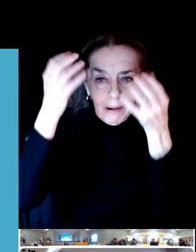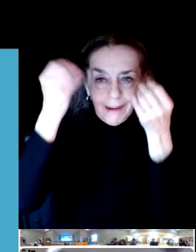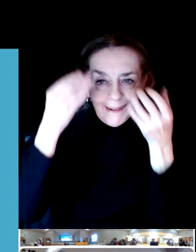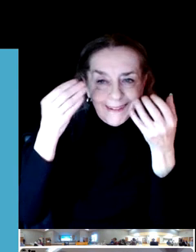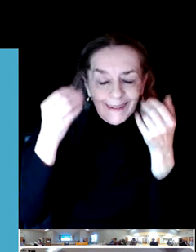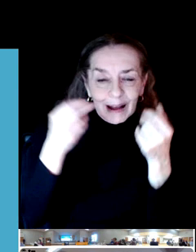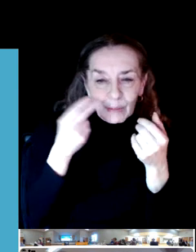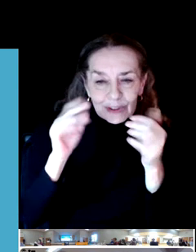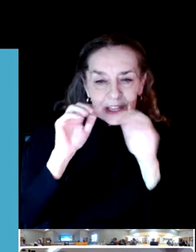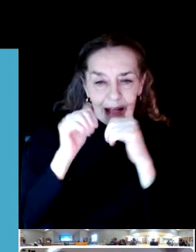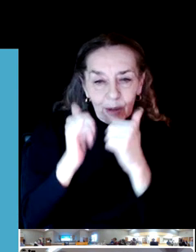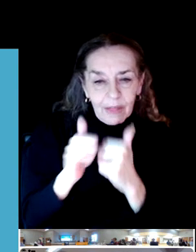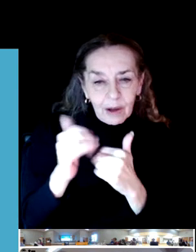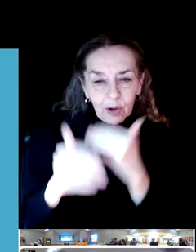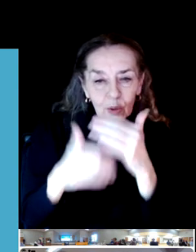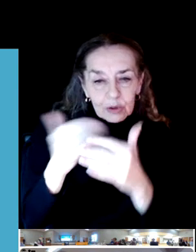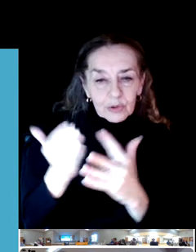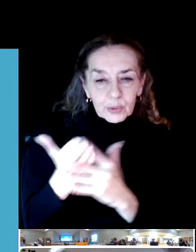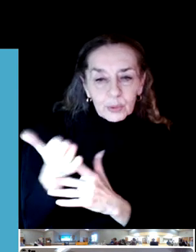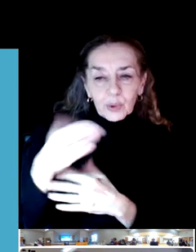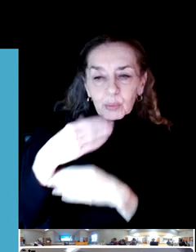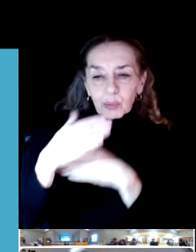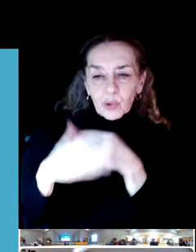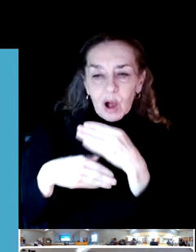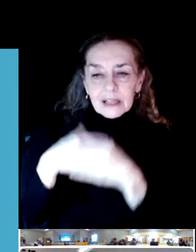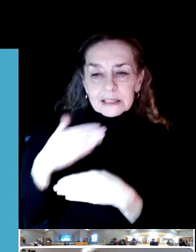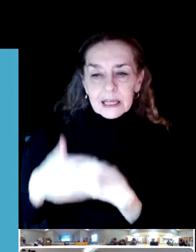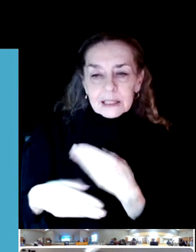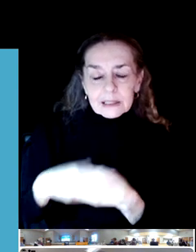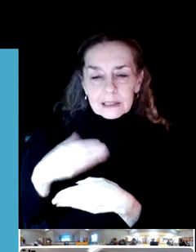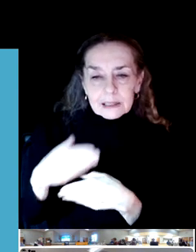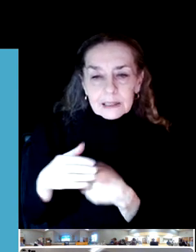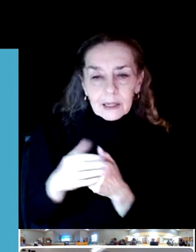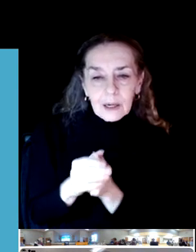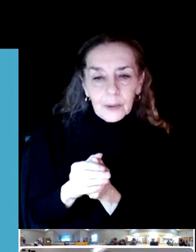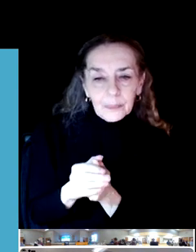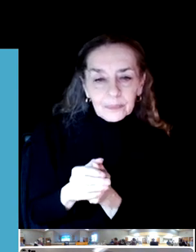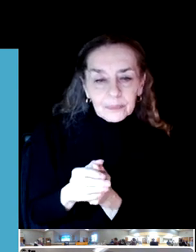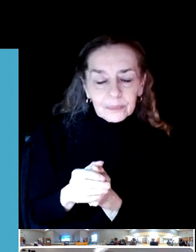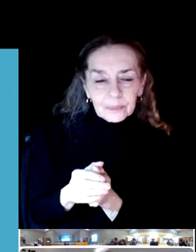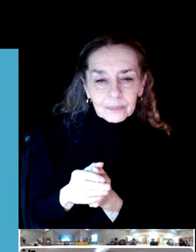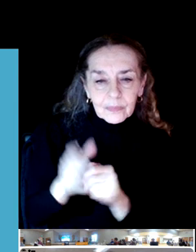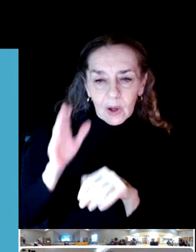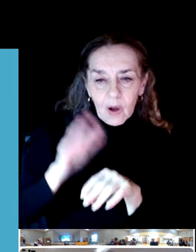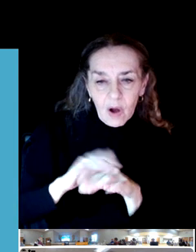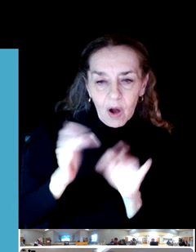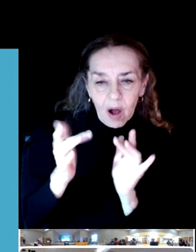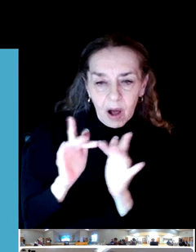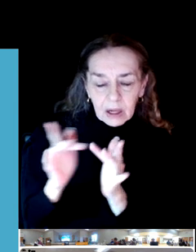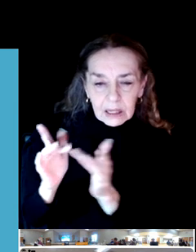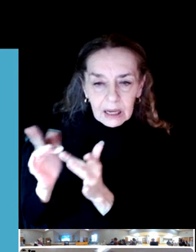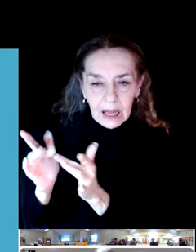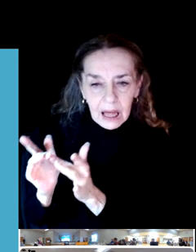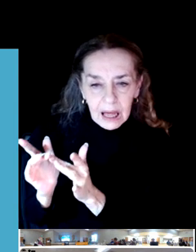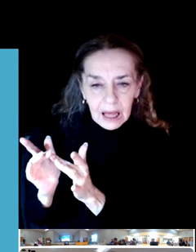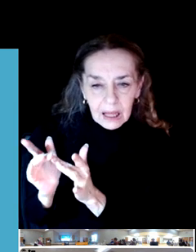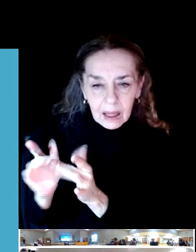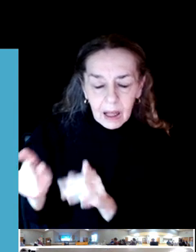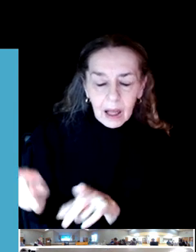And a couple more statements from our online viewers also in support of disc golf.